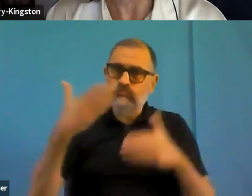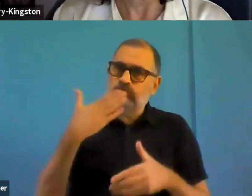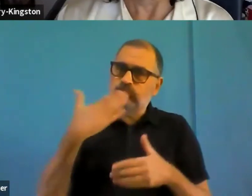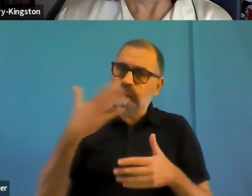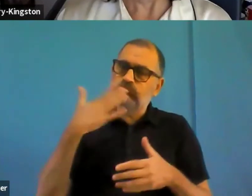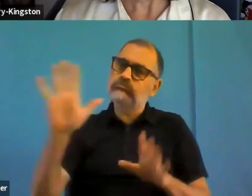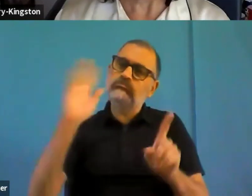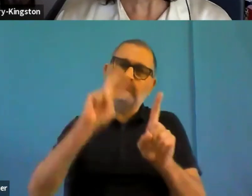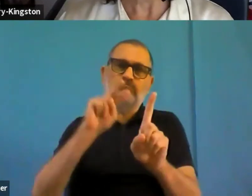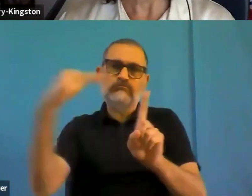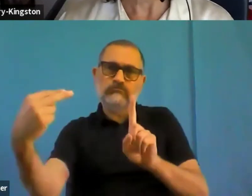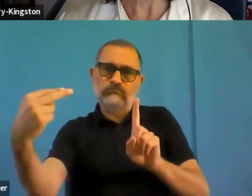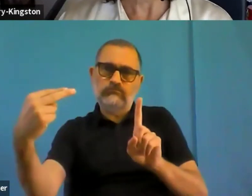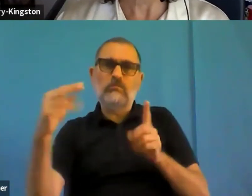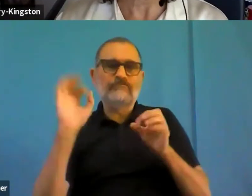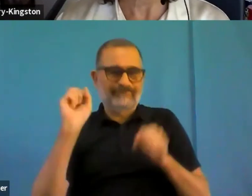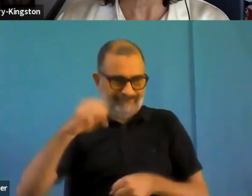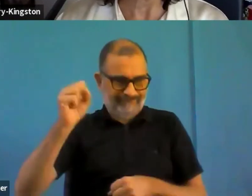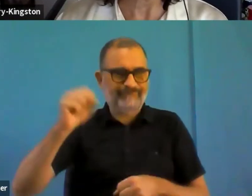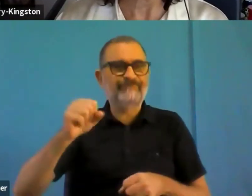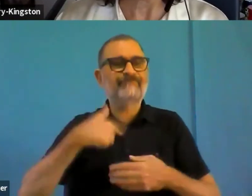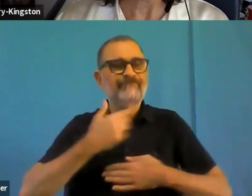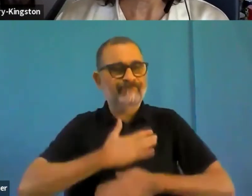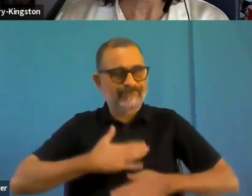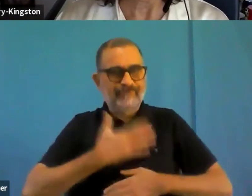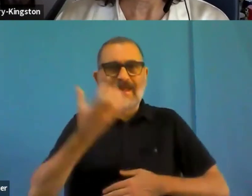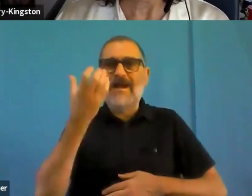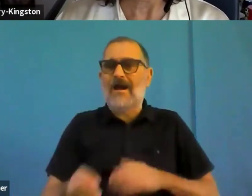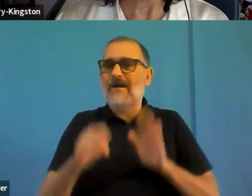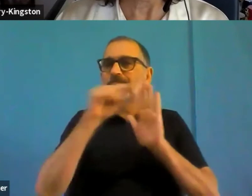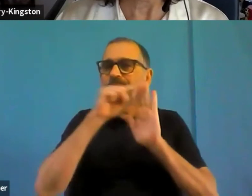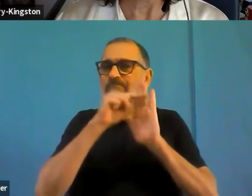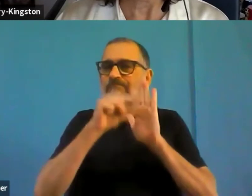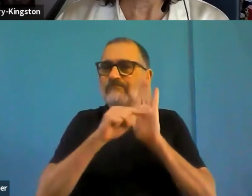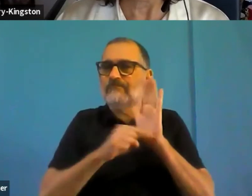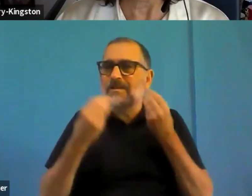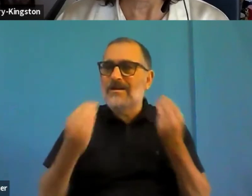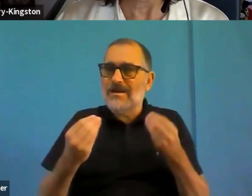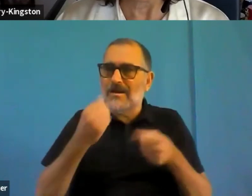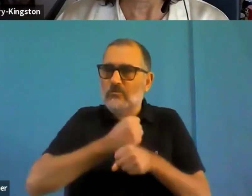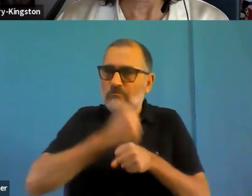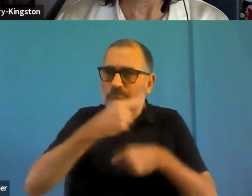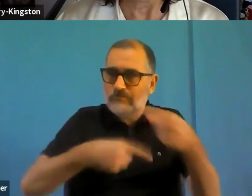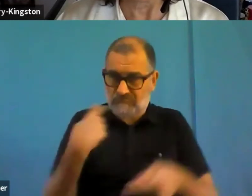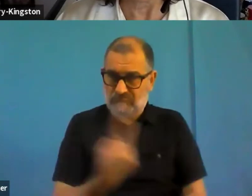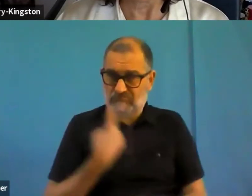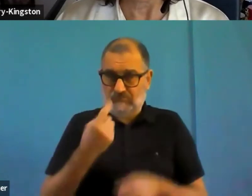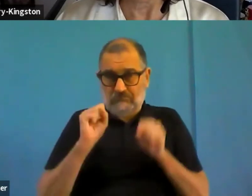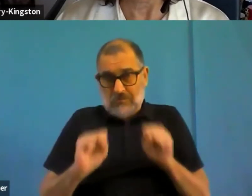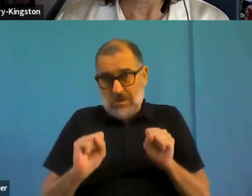I like that one because that is really what this is all about. And I think hopefully the either at the efforts we're doing in training and certification